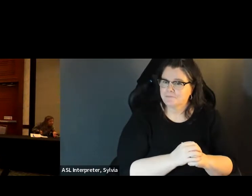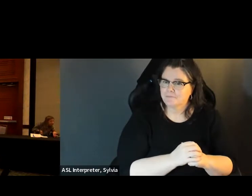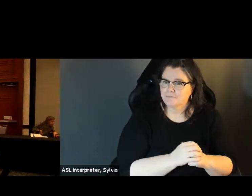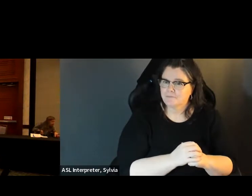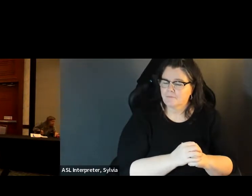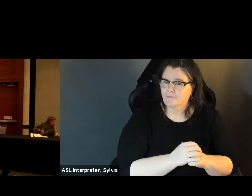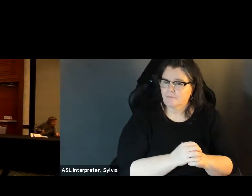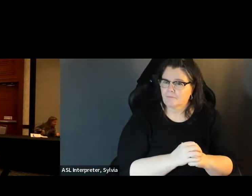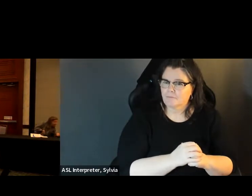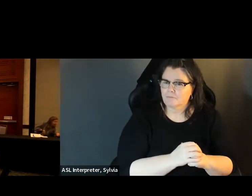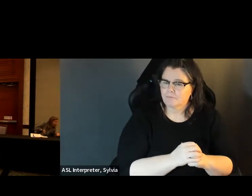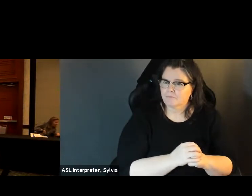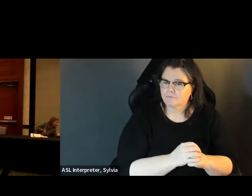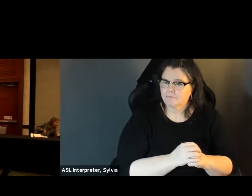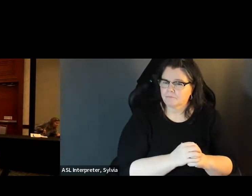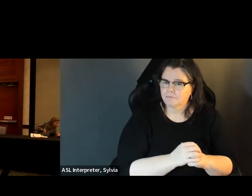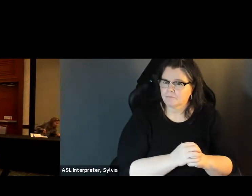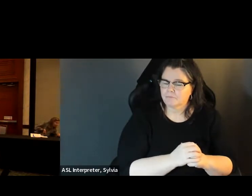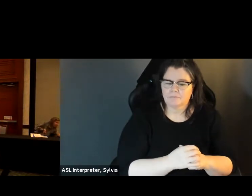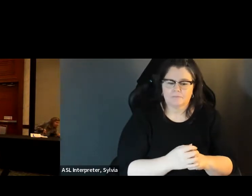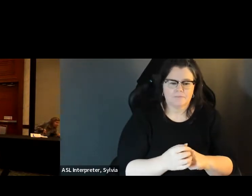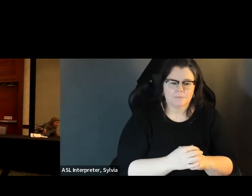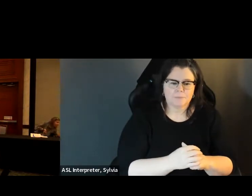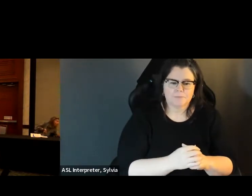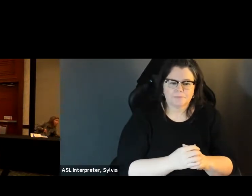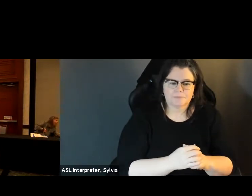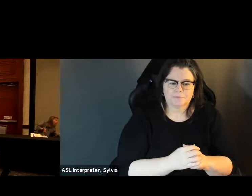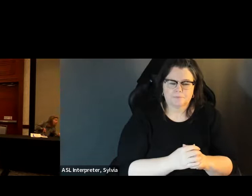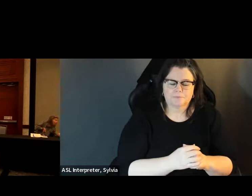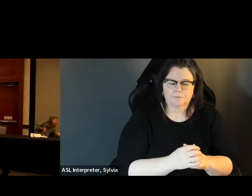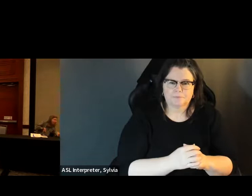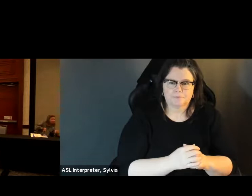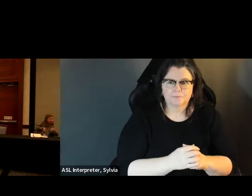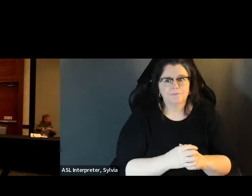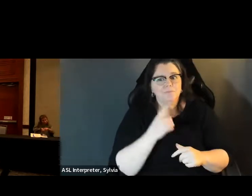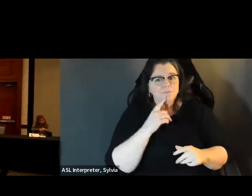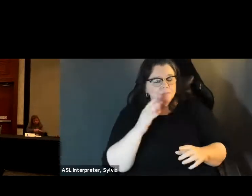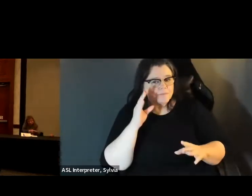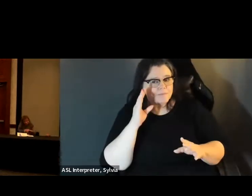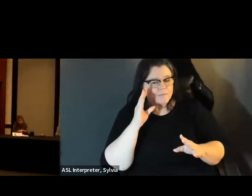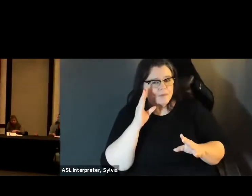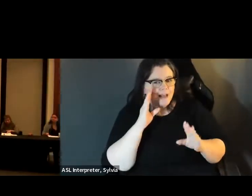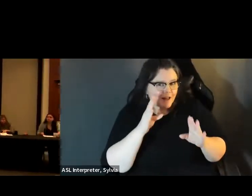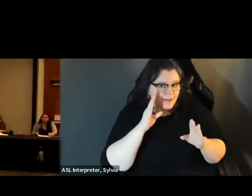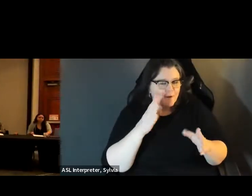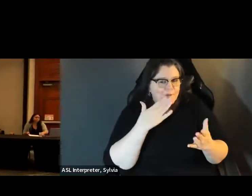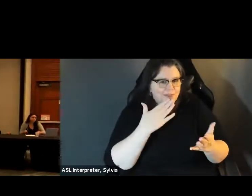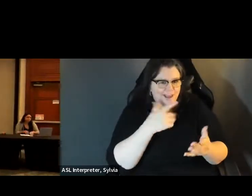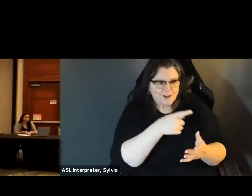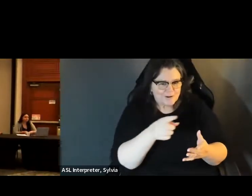I'm gonna hand it over to Maddie